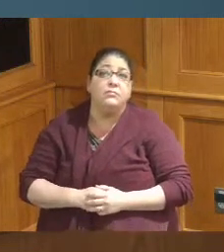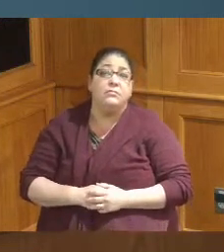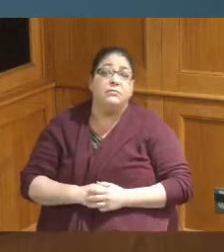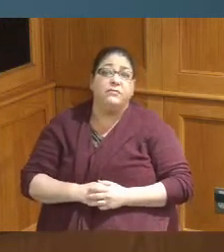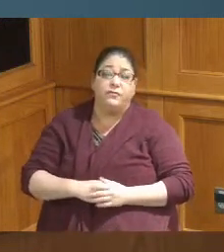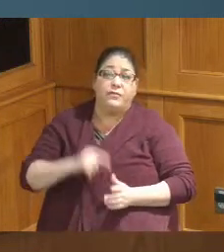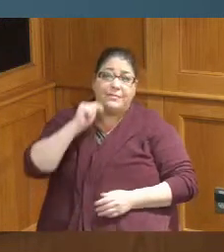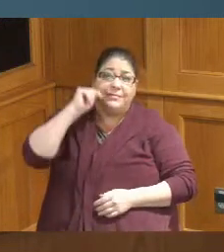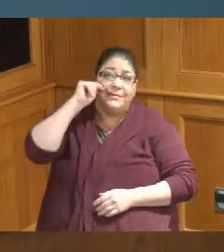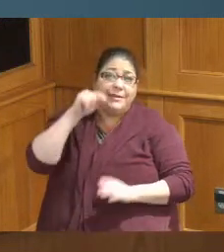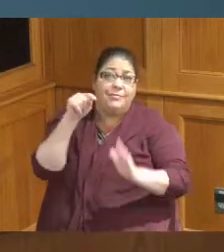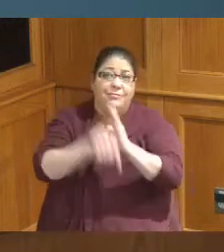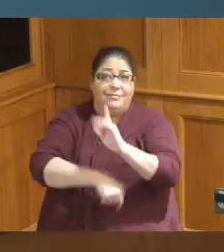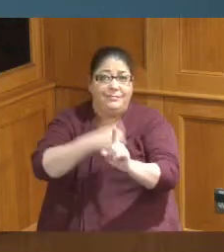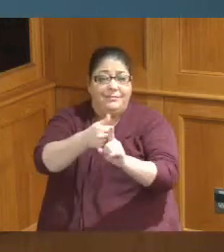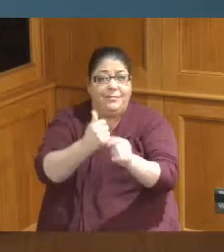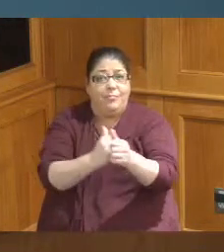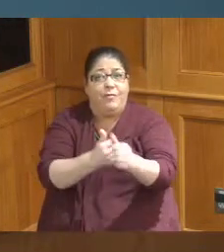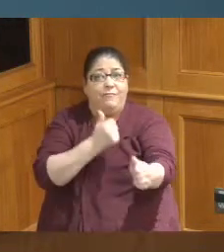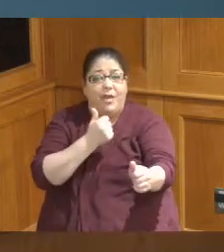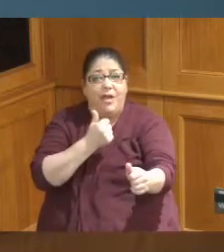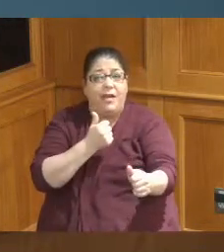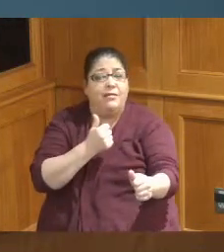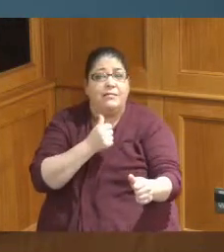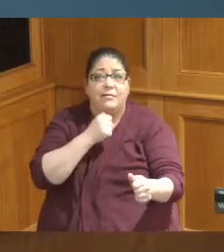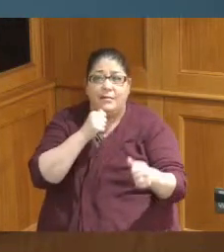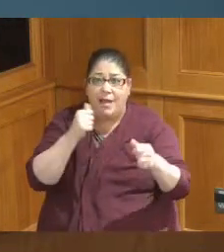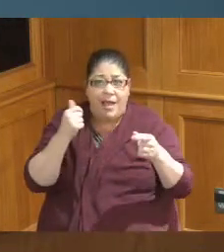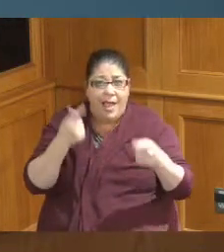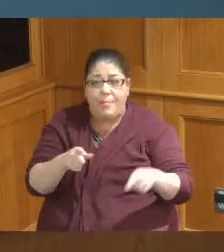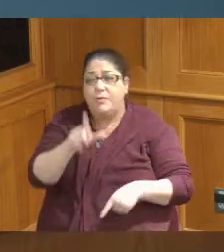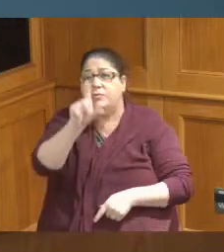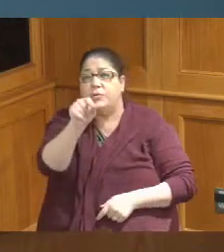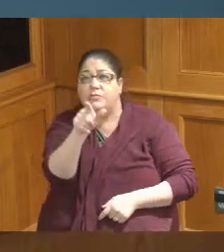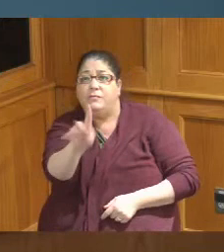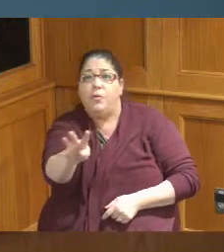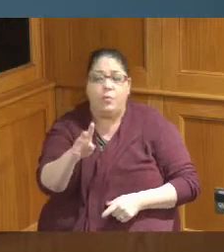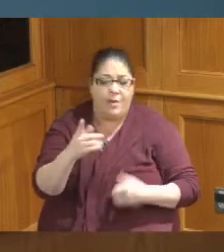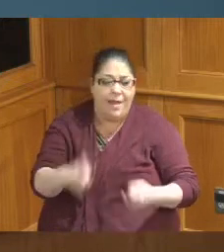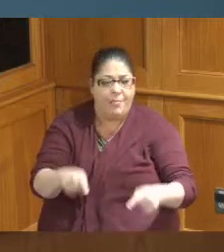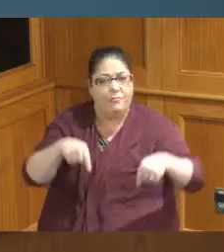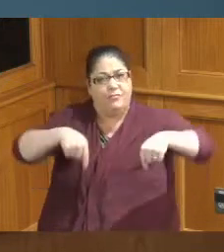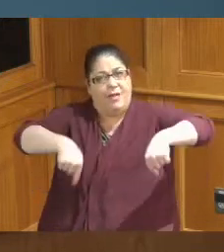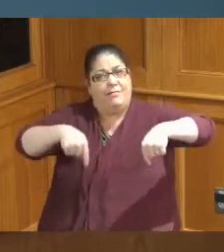we're not worried about what's going to happen 24 we talking about people right now and the things